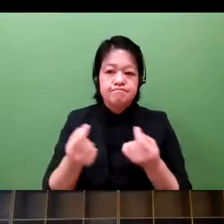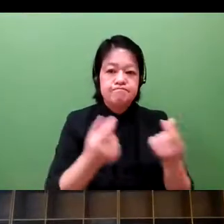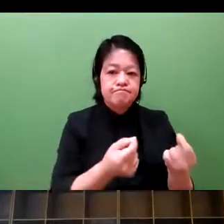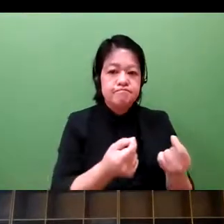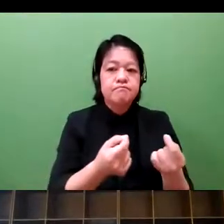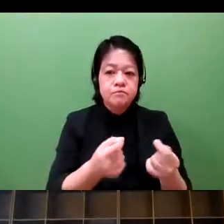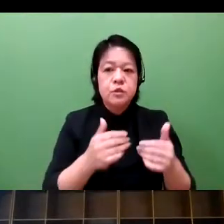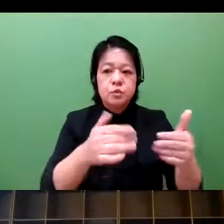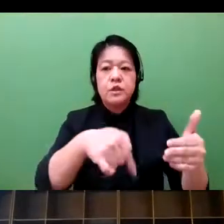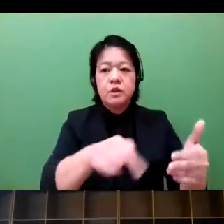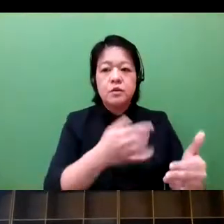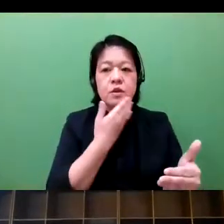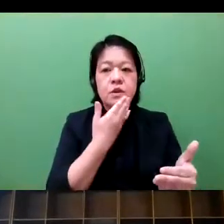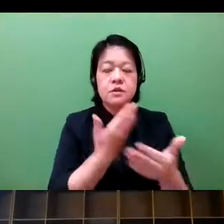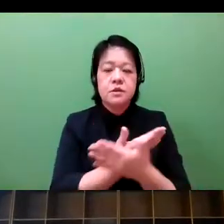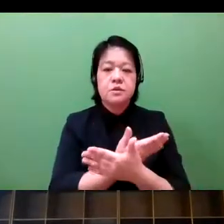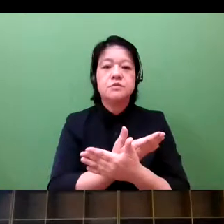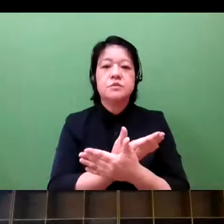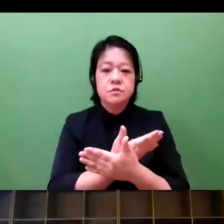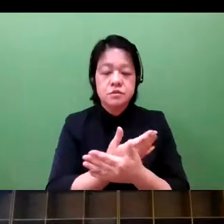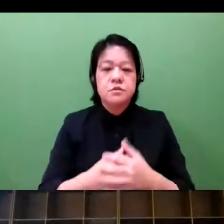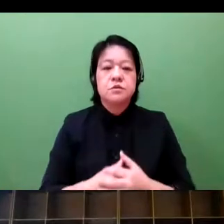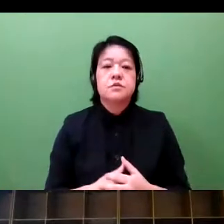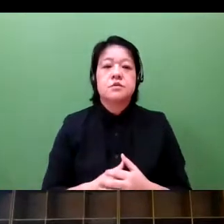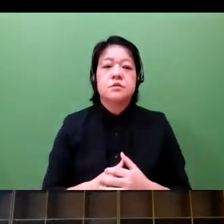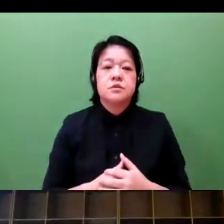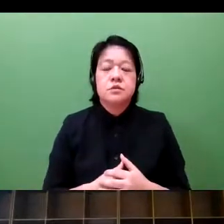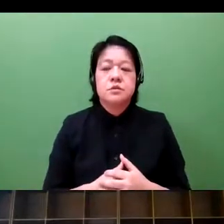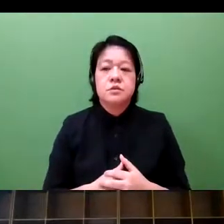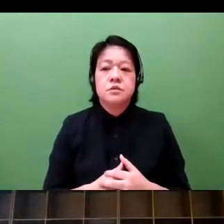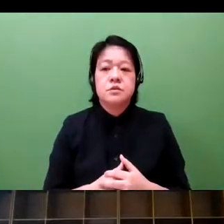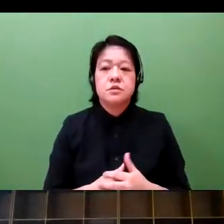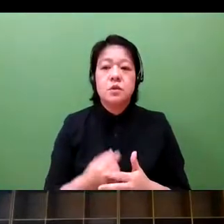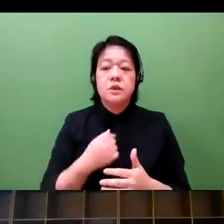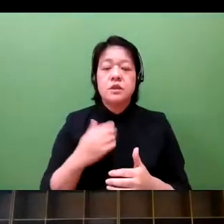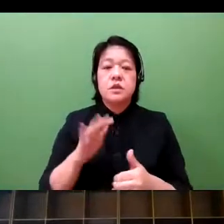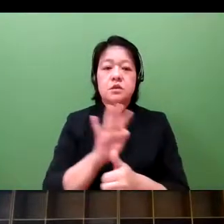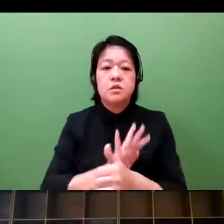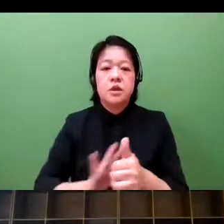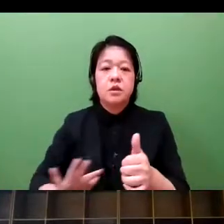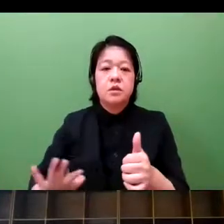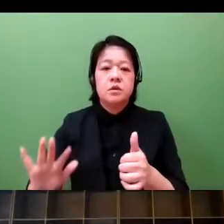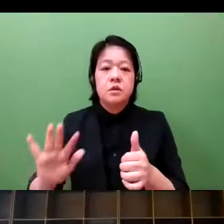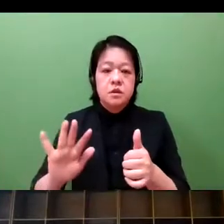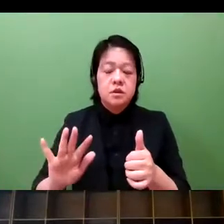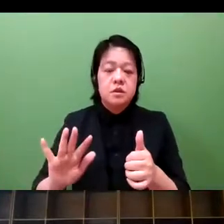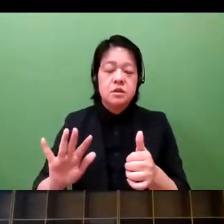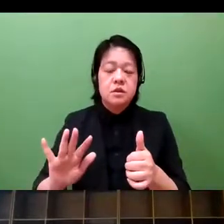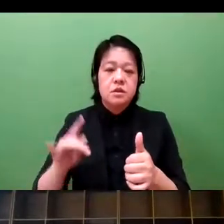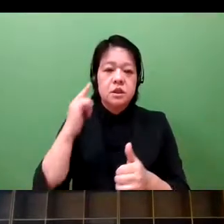So we need to be constantly aware of the intellectual property rights.